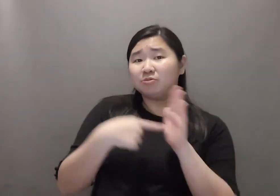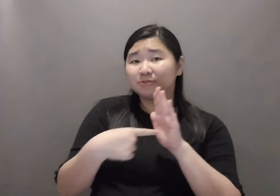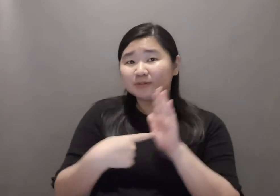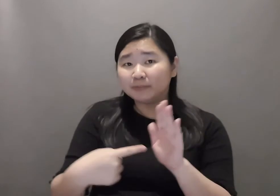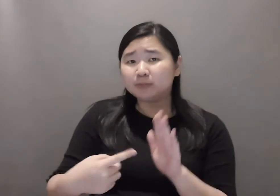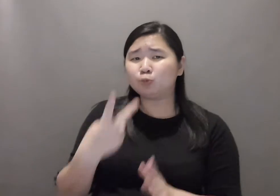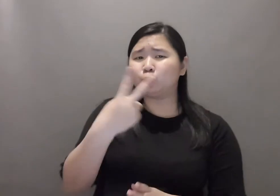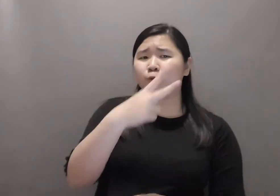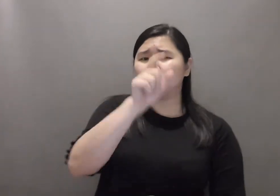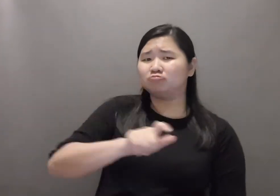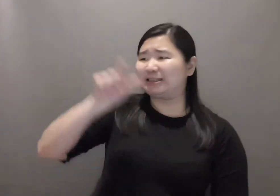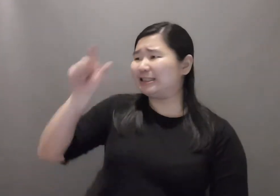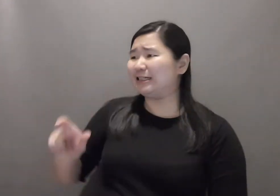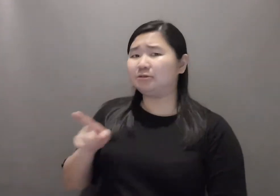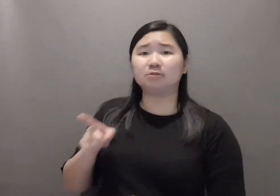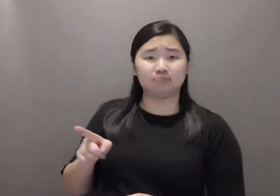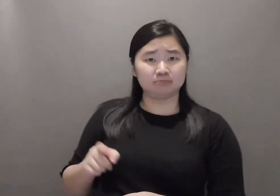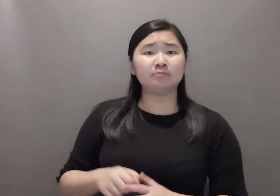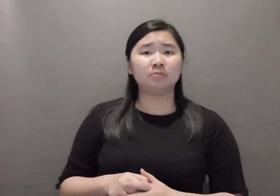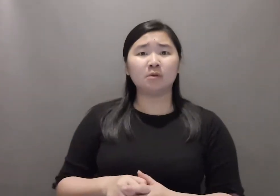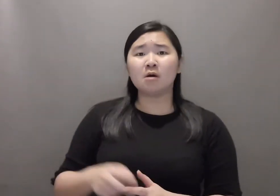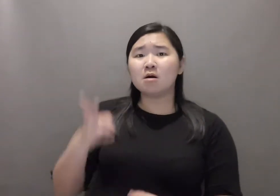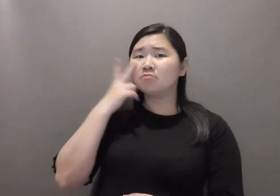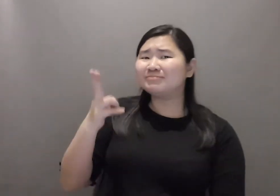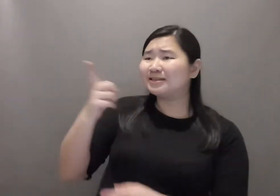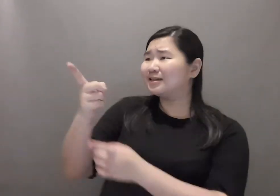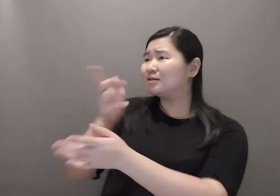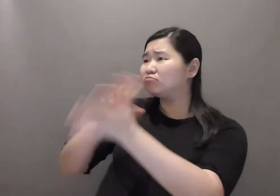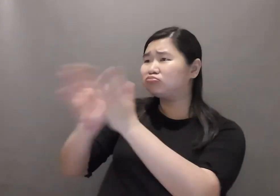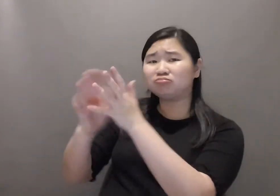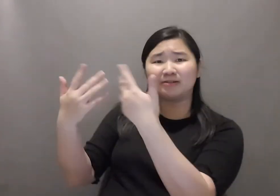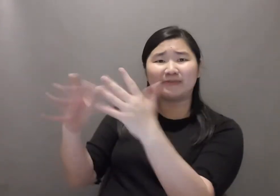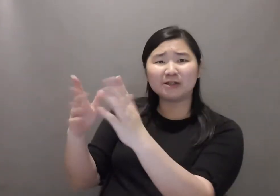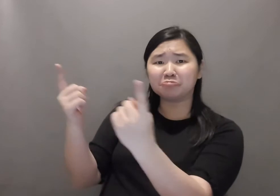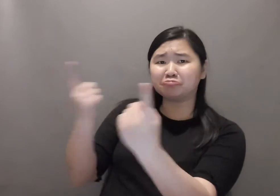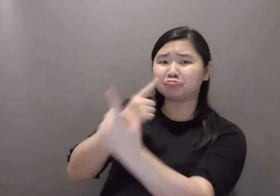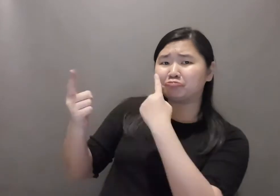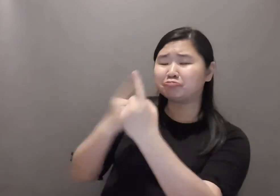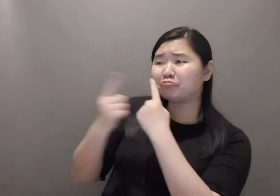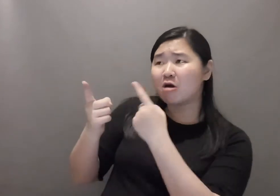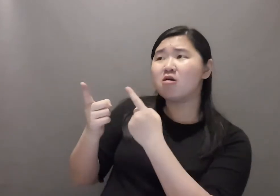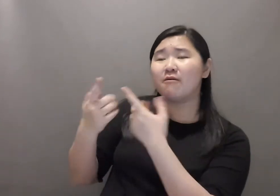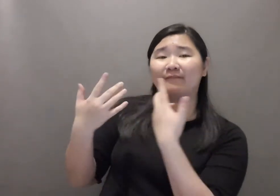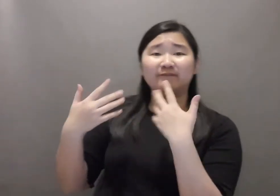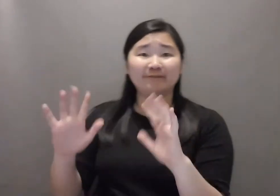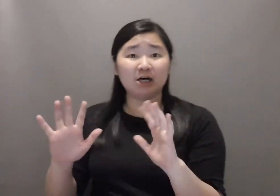Another example, the signer can tell a conversation between two characters in the sign language